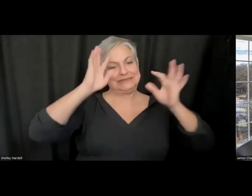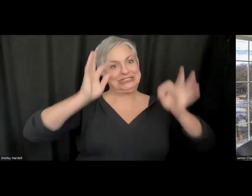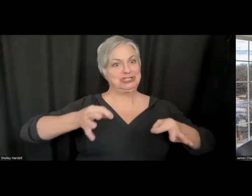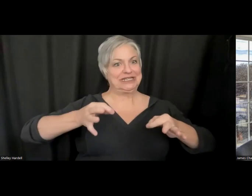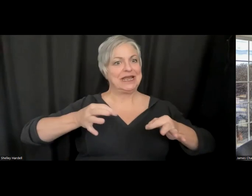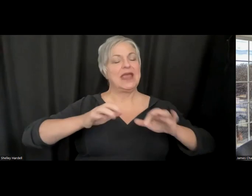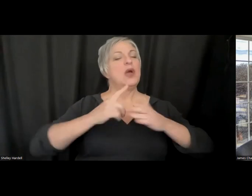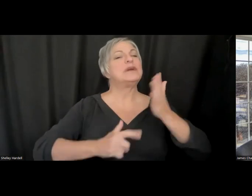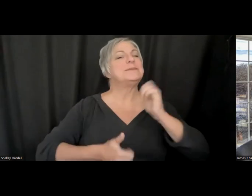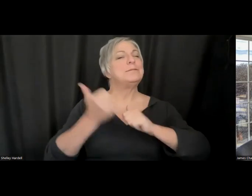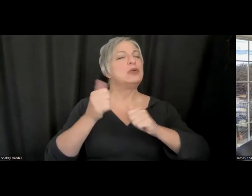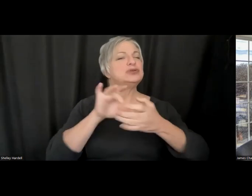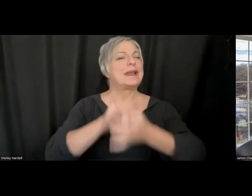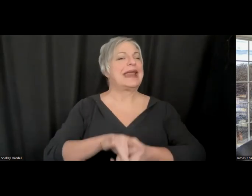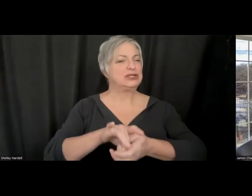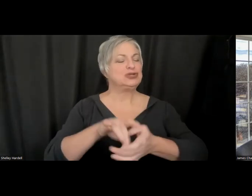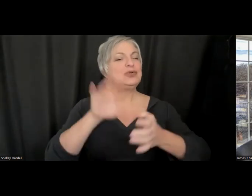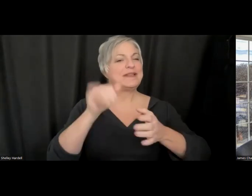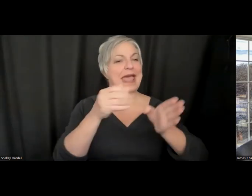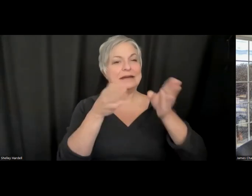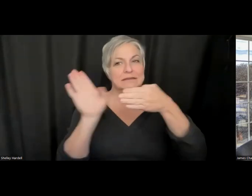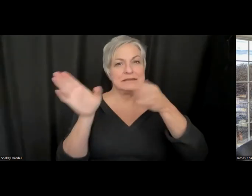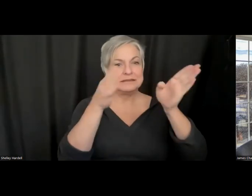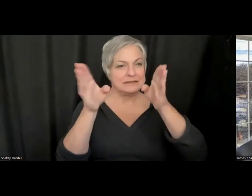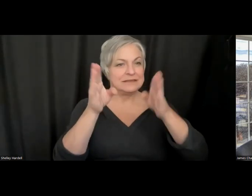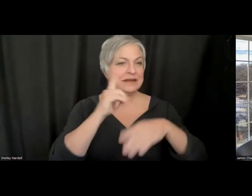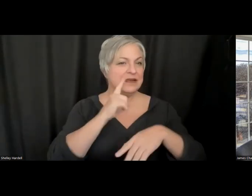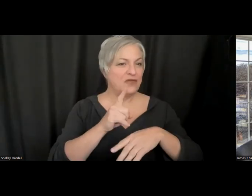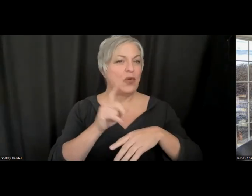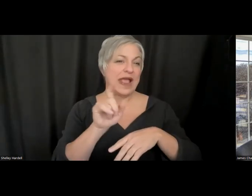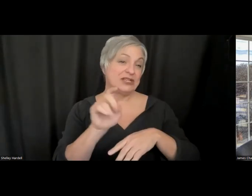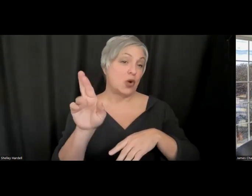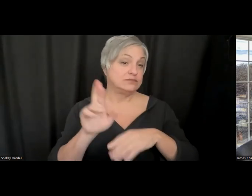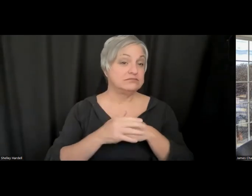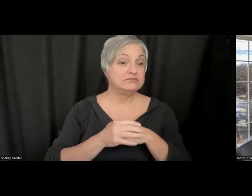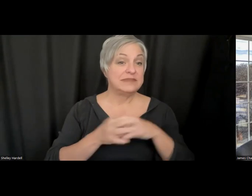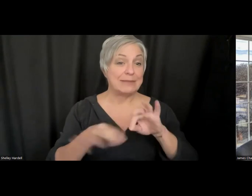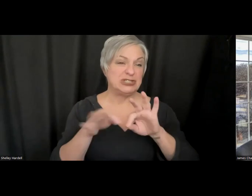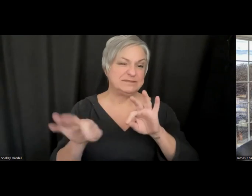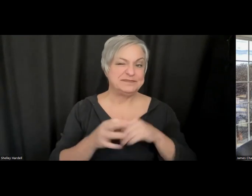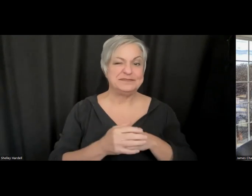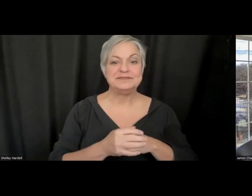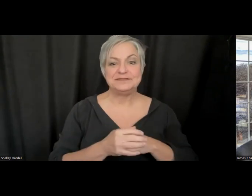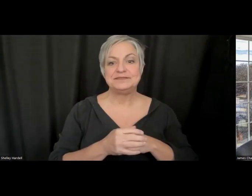form in the XR environment. >> Dylan: Awesome. Definitely